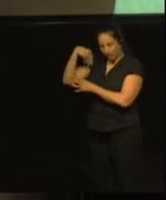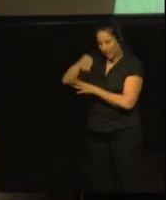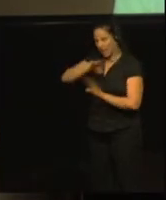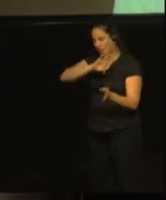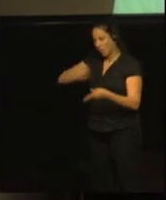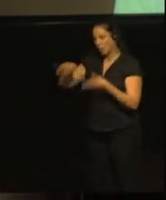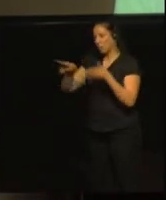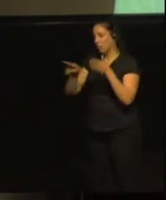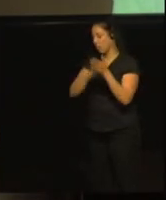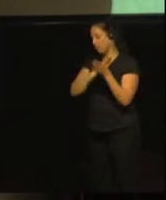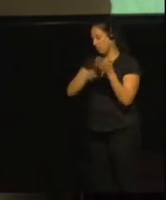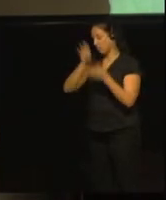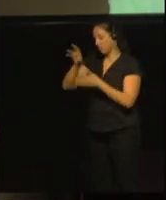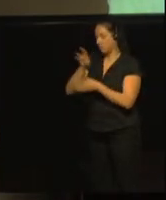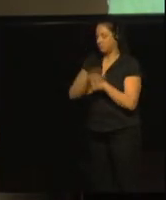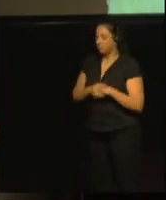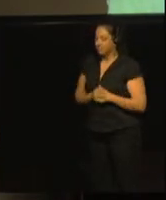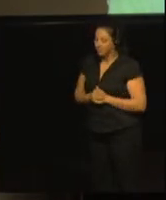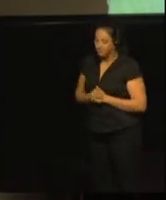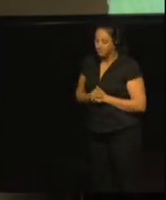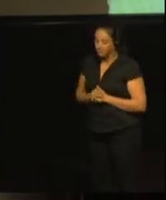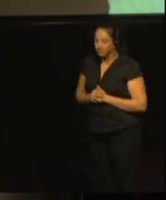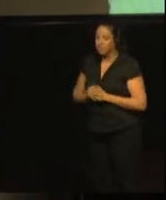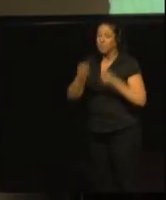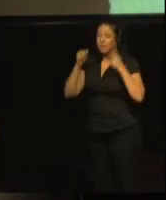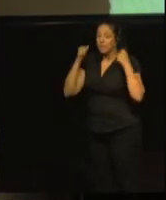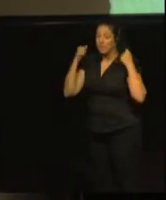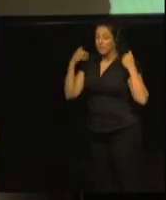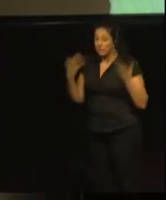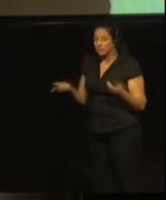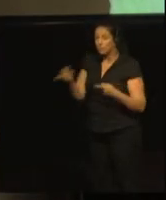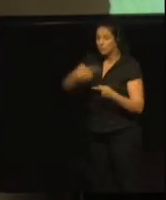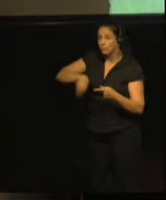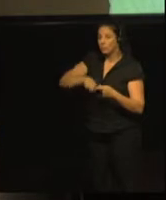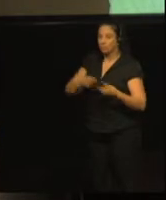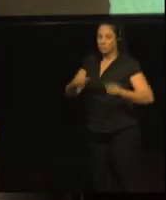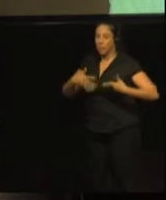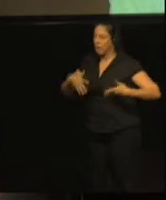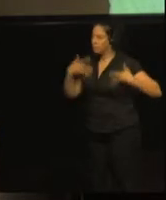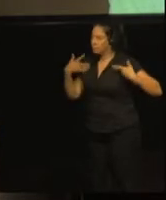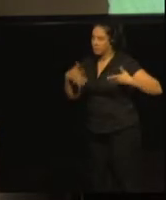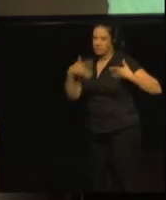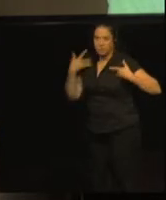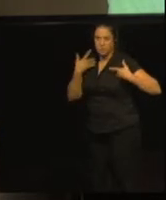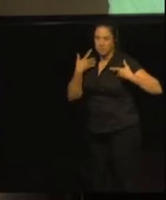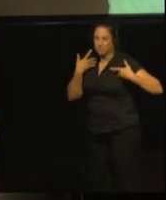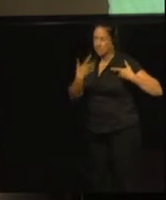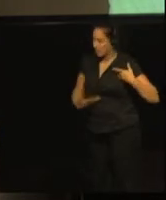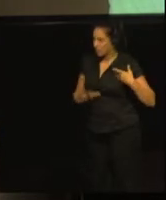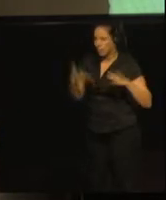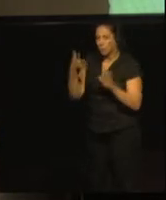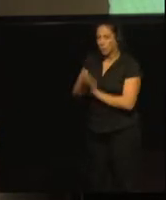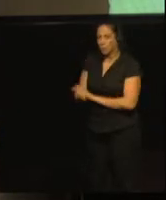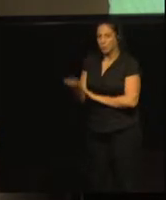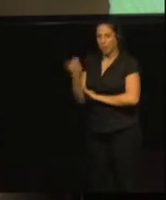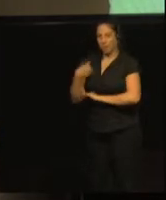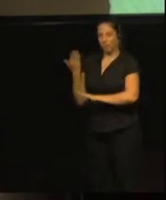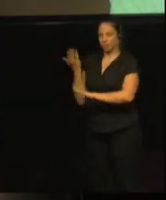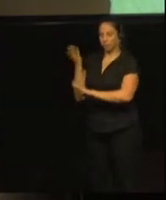And of course we are very happy to present the results of the questionnaires today.